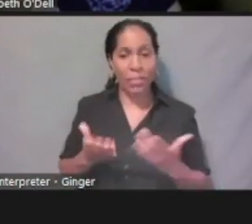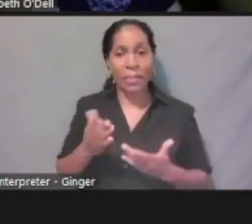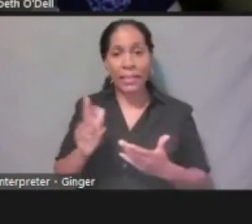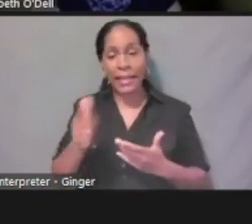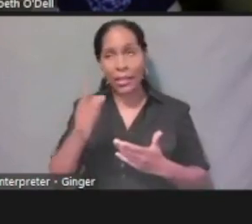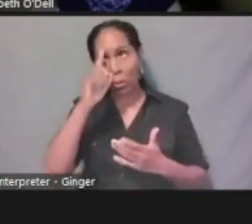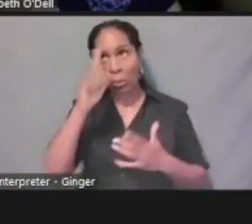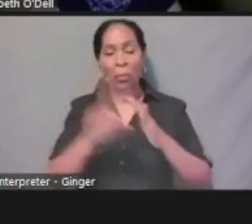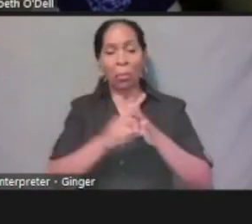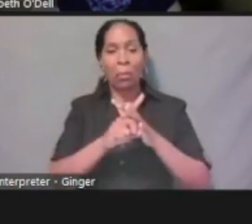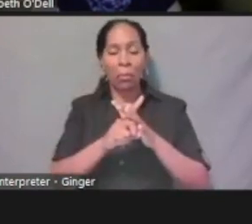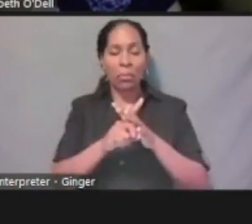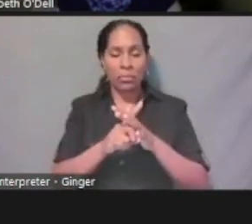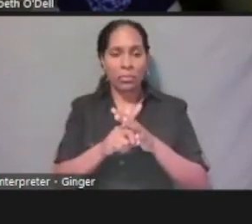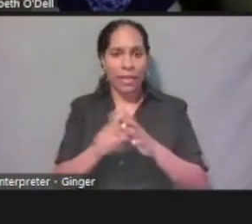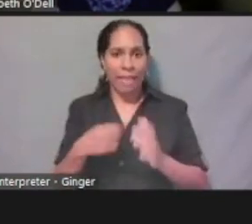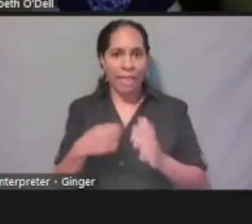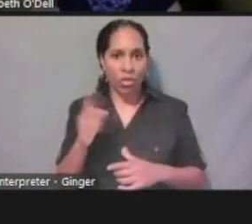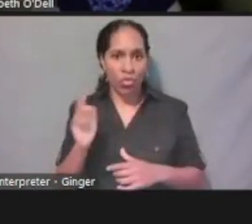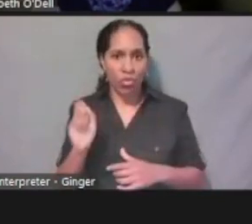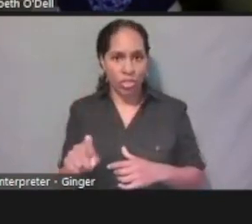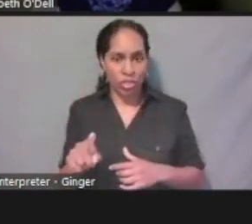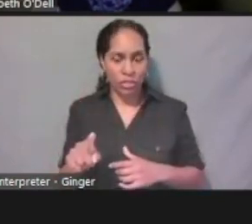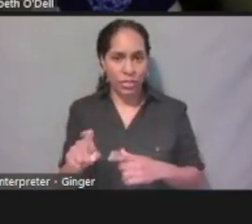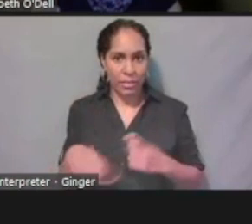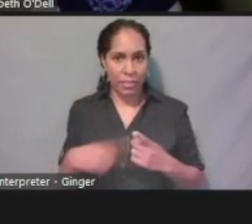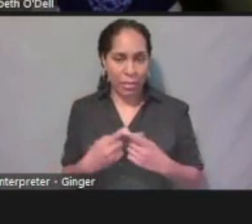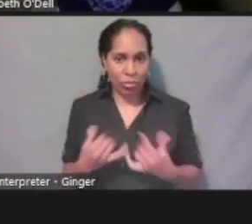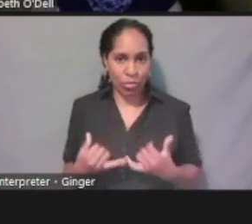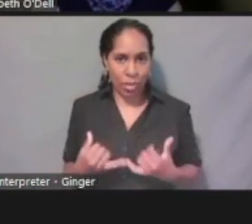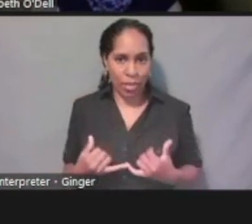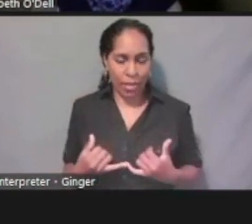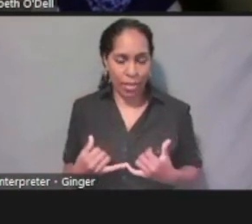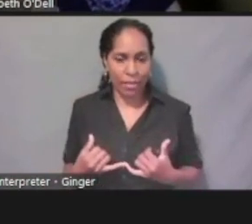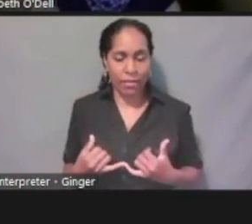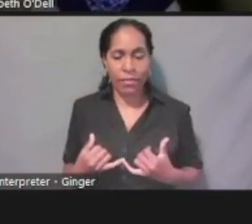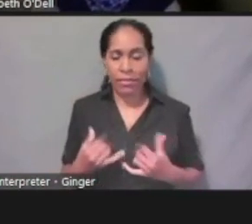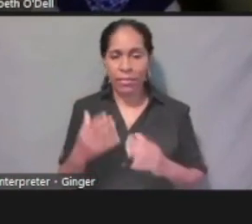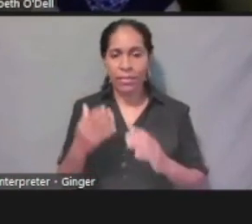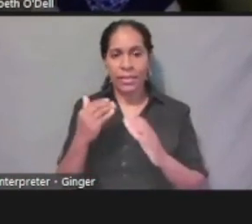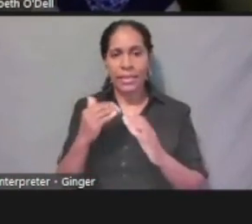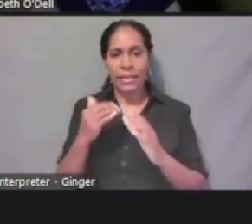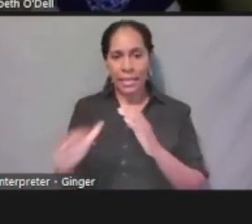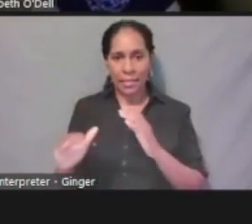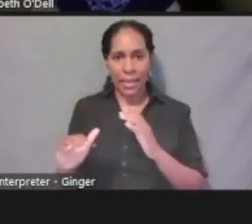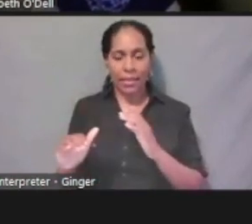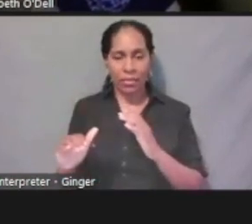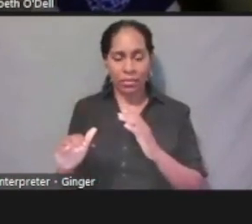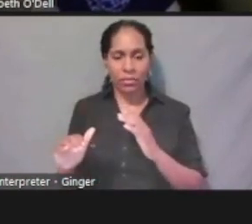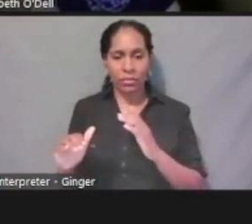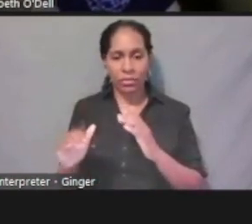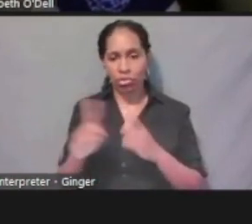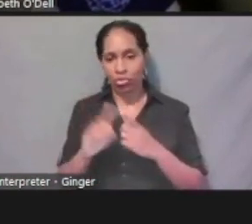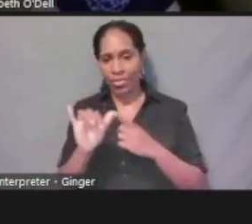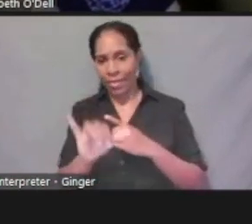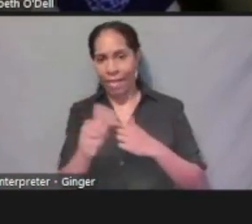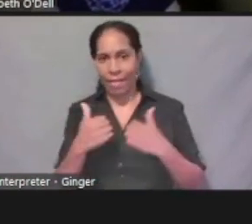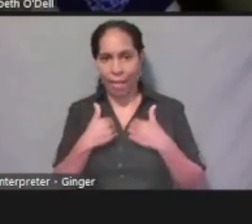pertaining to today's webinar, feel free to email your question to this email address here on the screen.